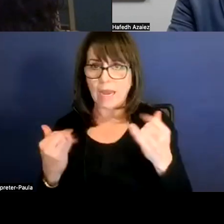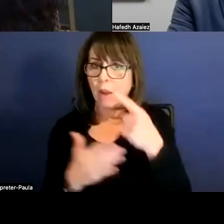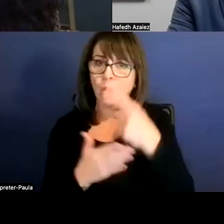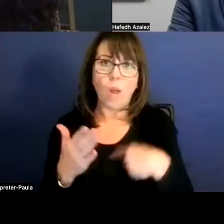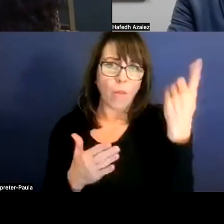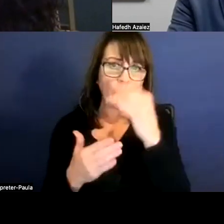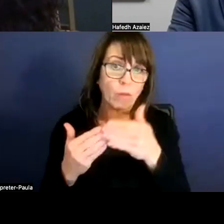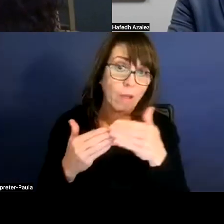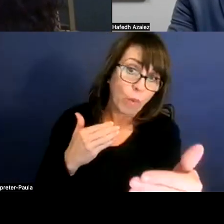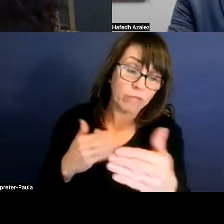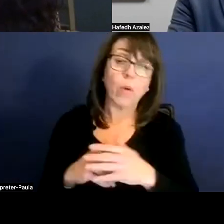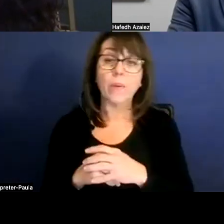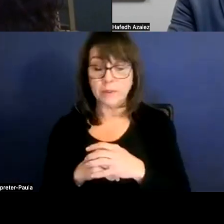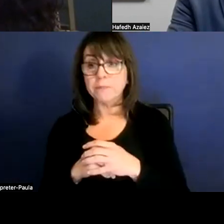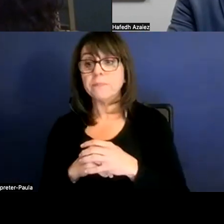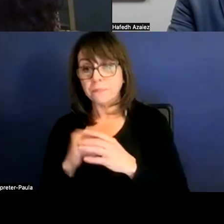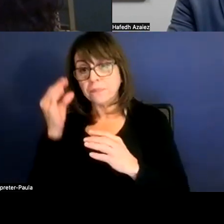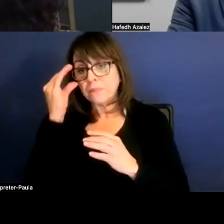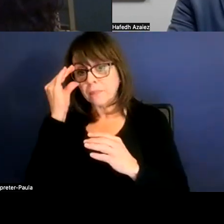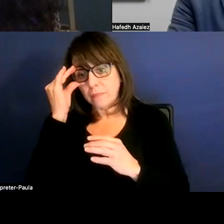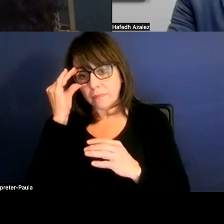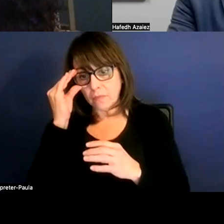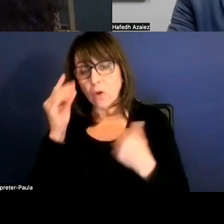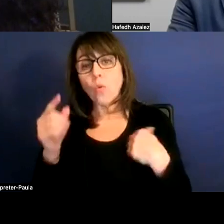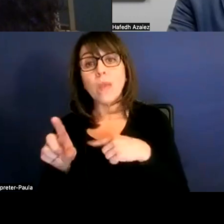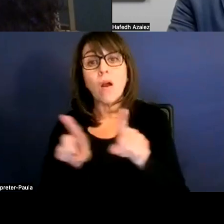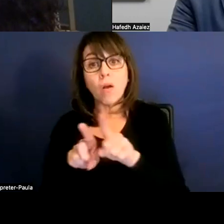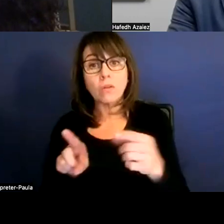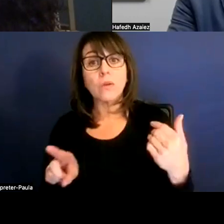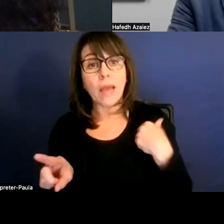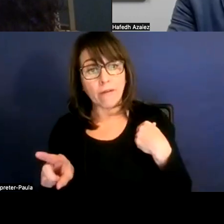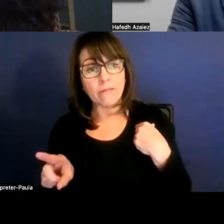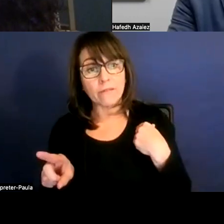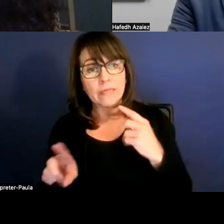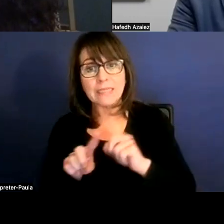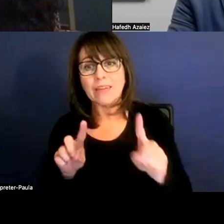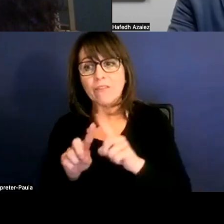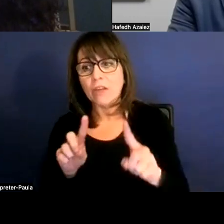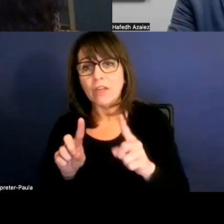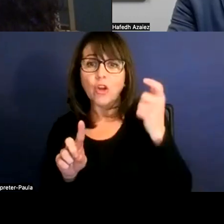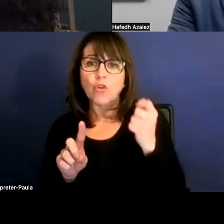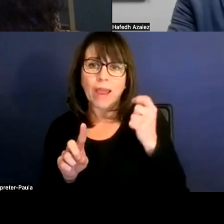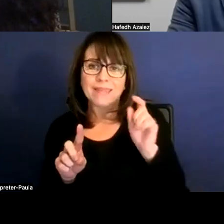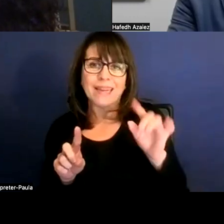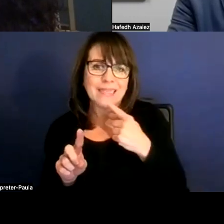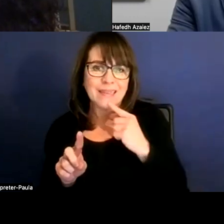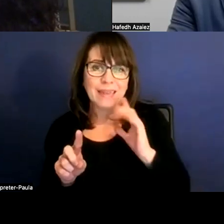But we also have different grants, as I said, that our district applied for.